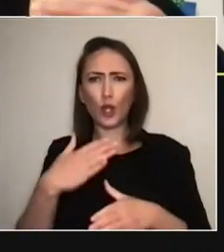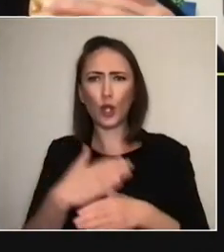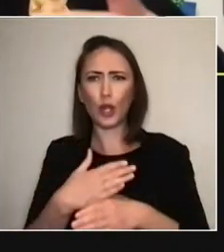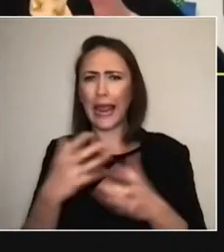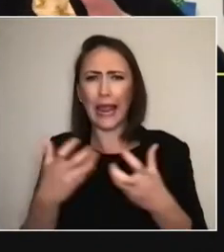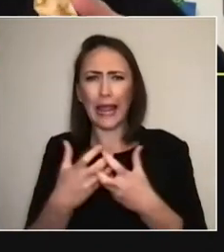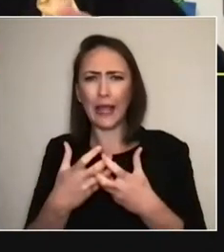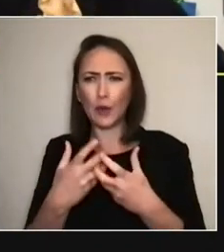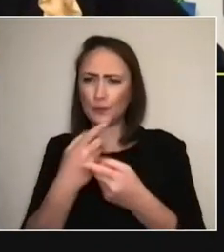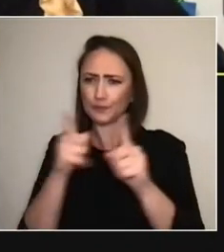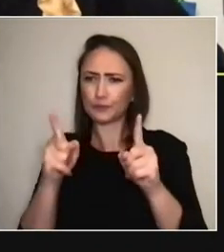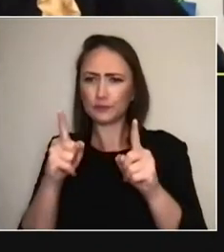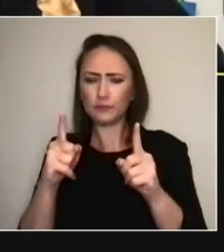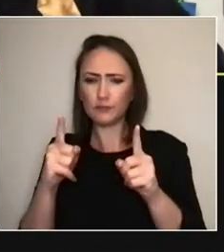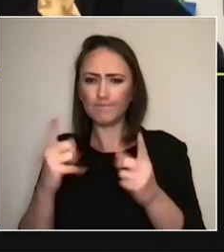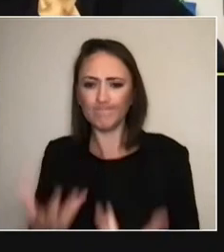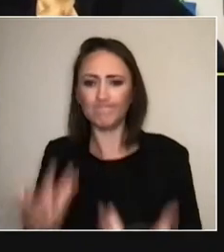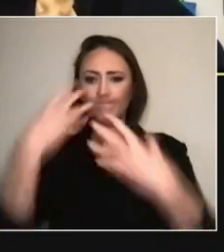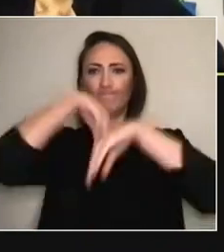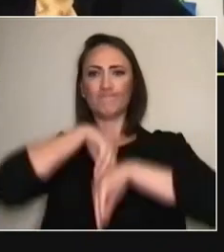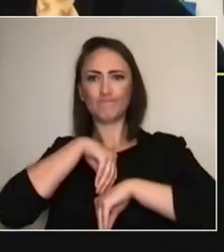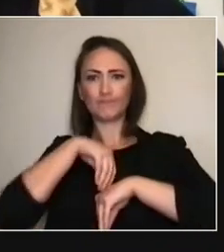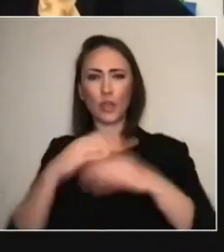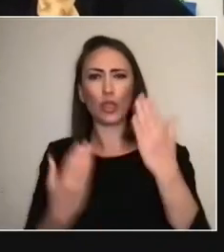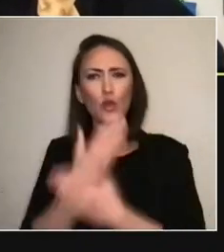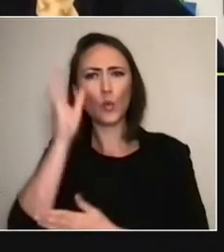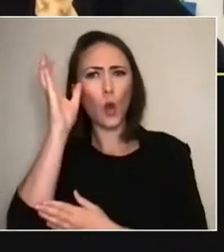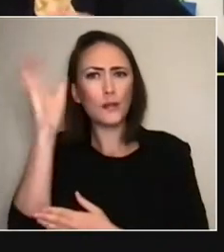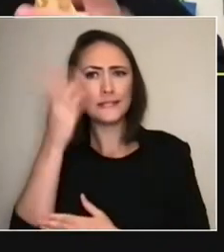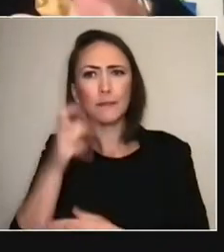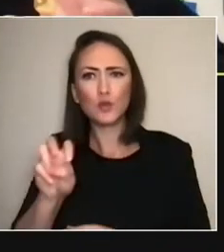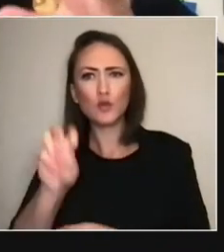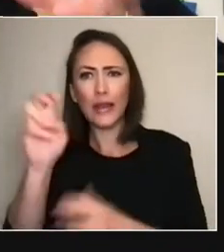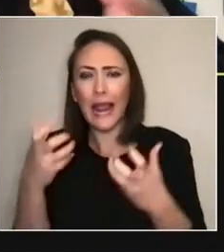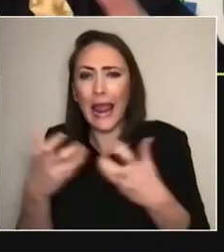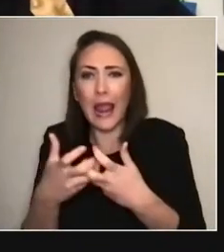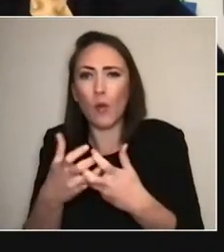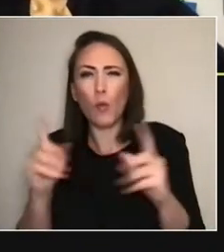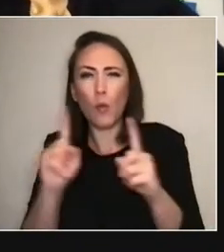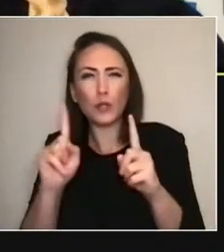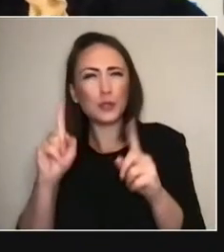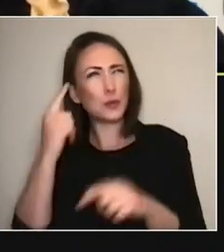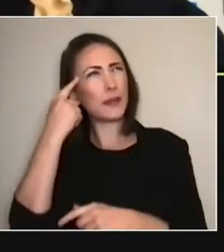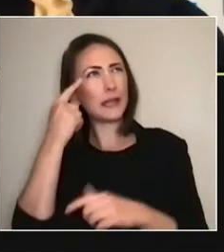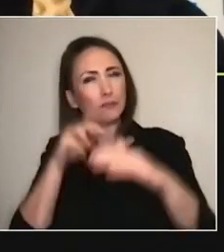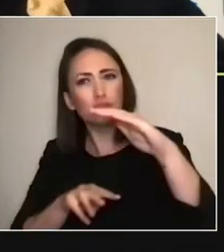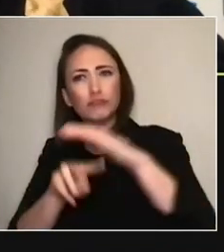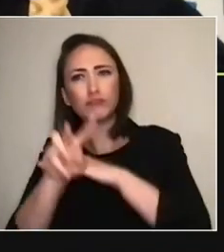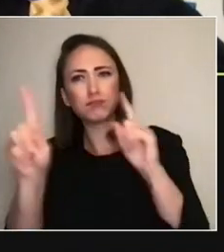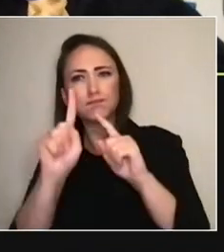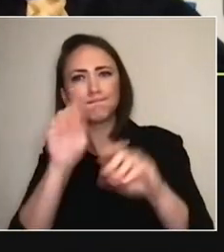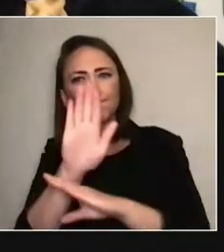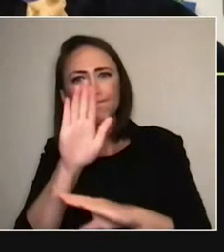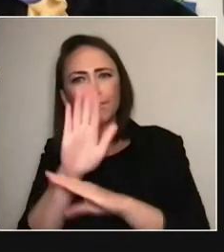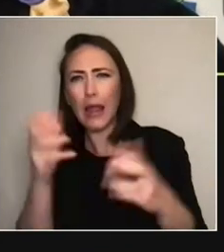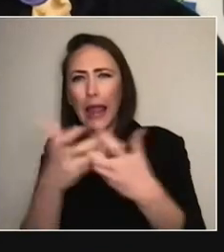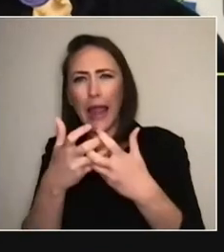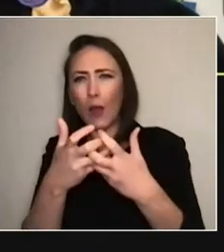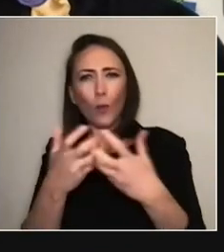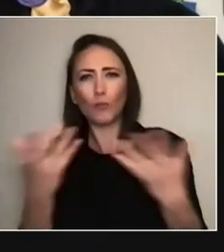Is that kind of what's on the horizon or will it evolve and change as it needs to? Where do you see it going from here?